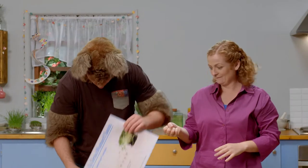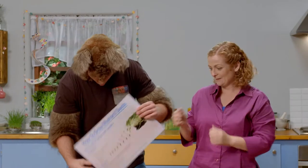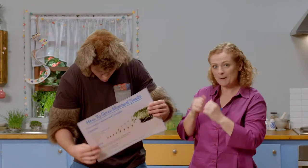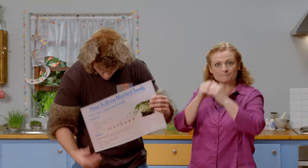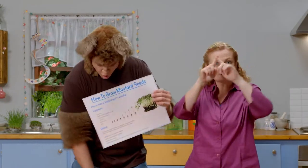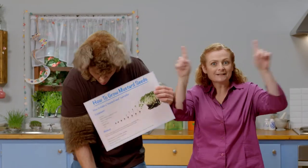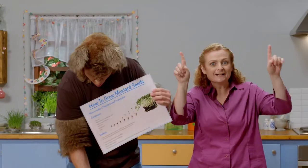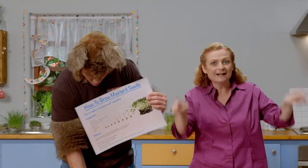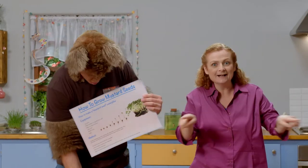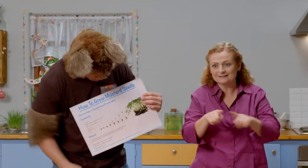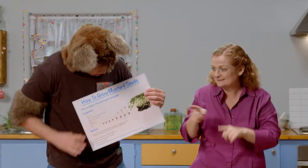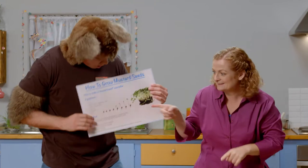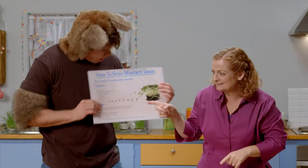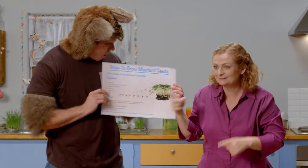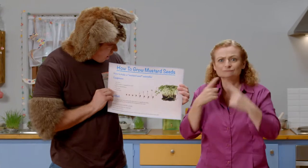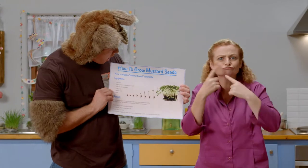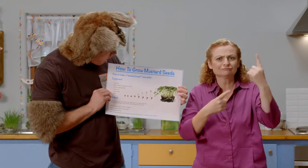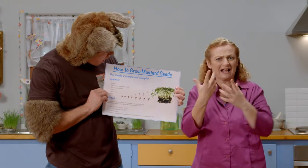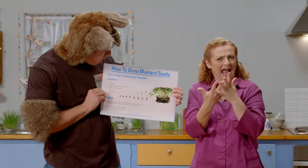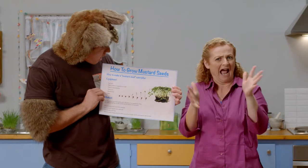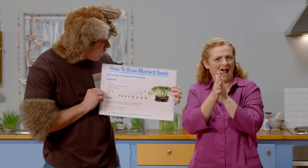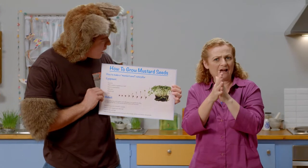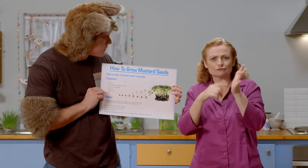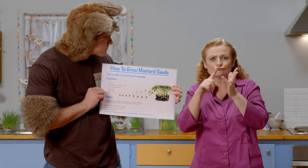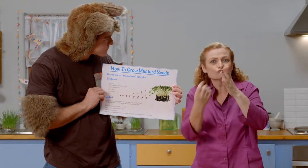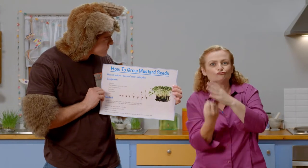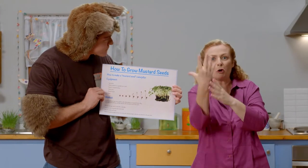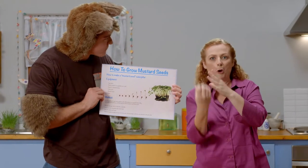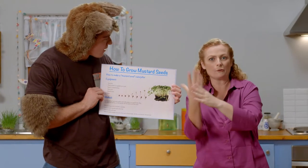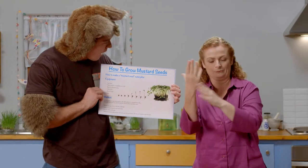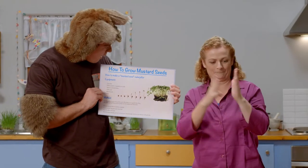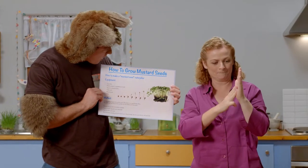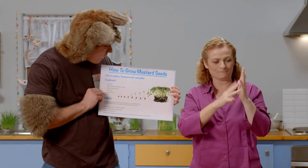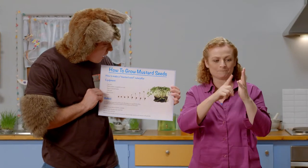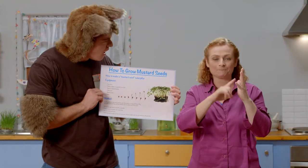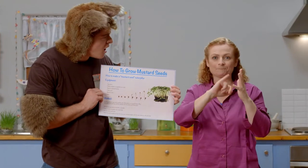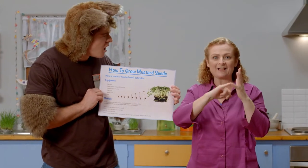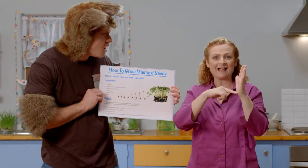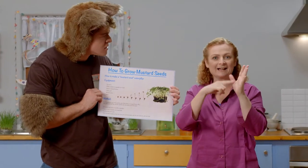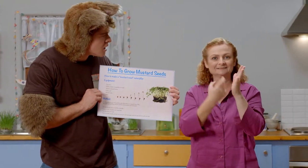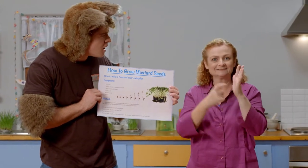I've got some instructions that explain how we can grow our mustard seeds ...